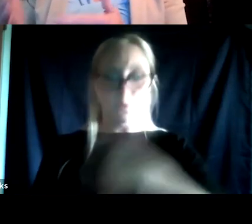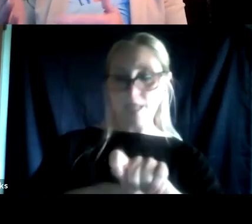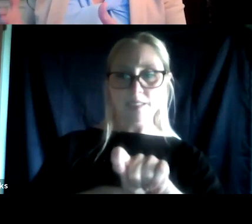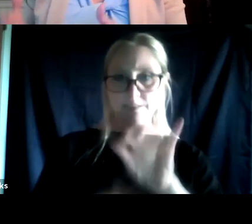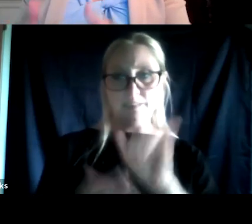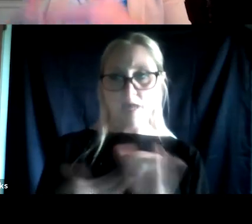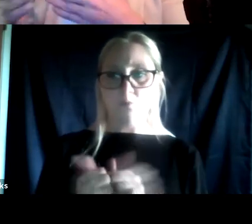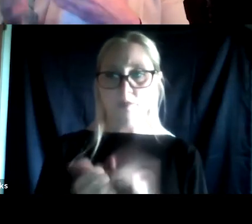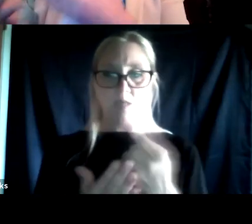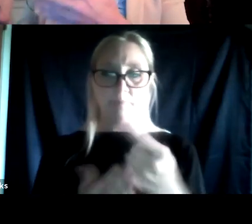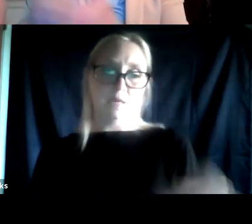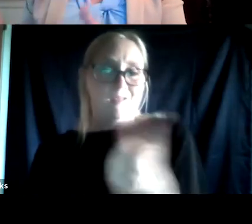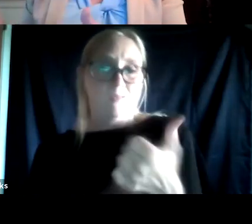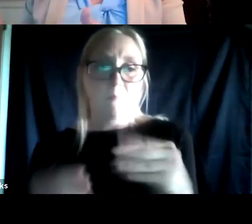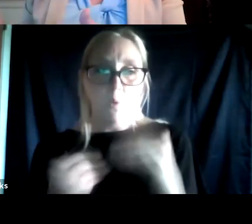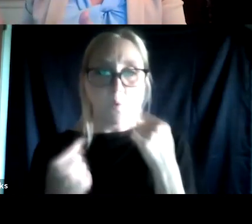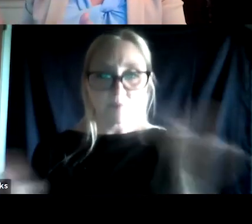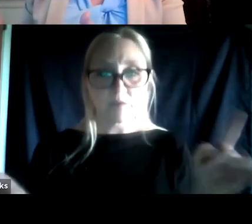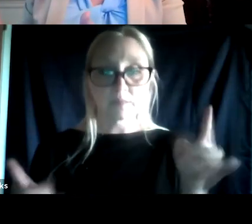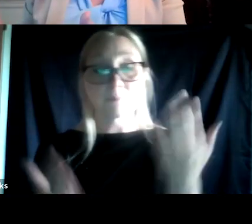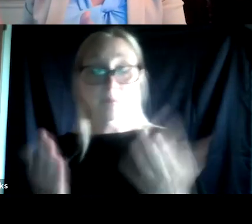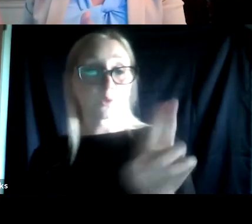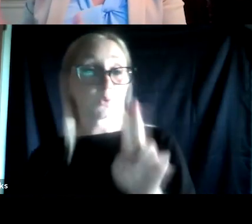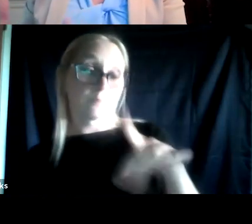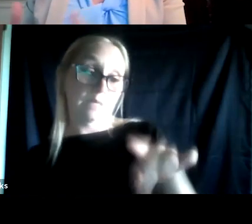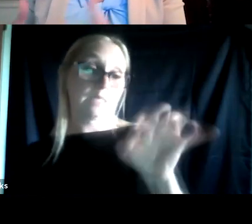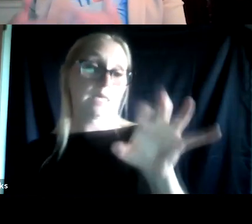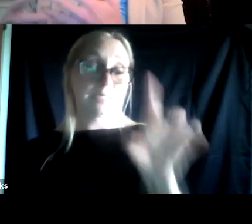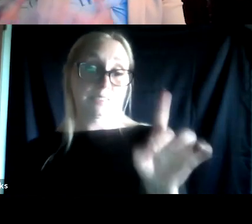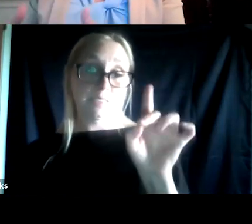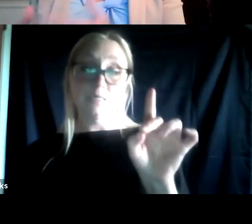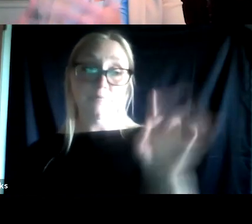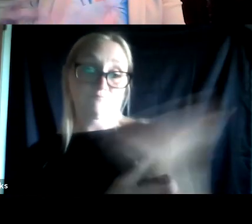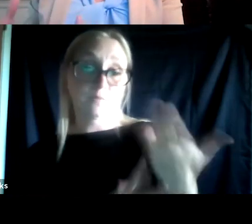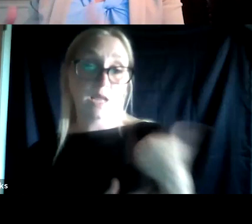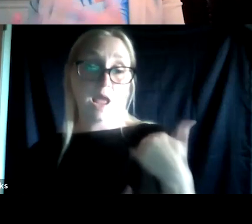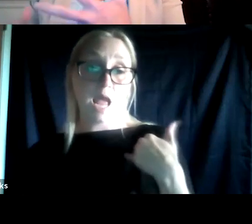Like how about we use PTSD interventions, that have the depression and the anxiety